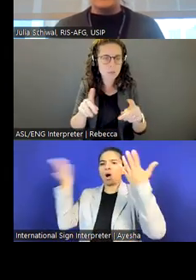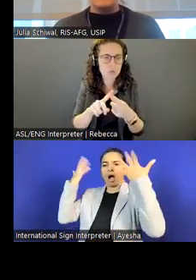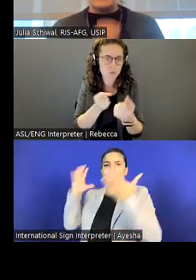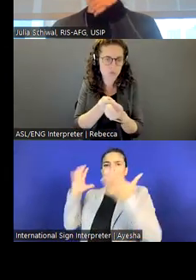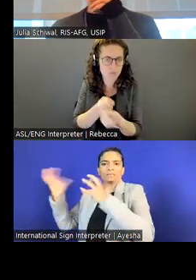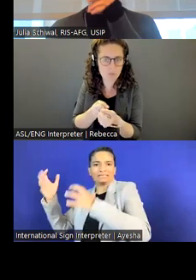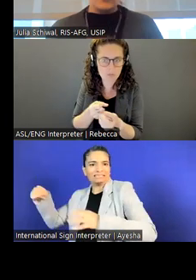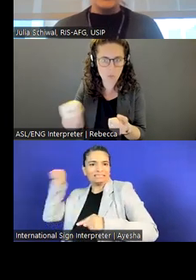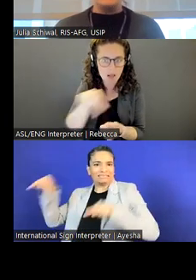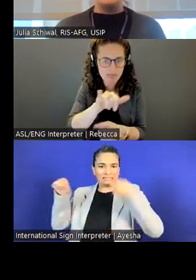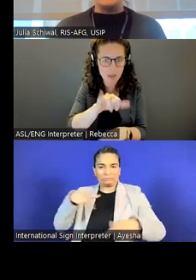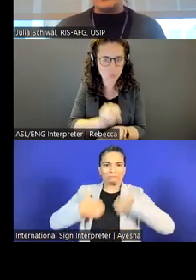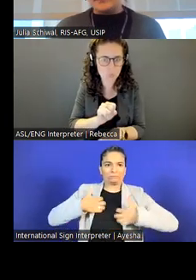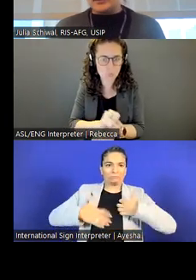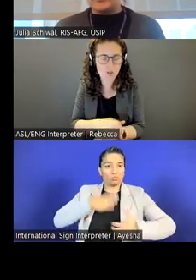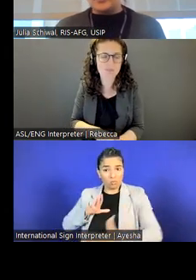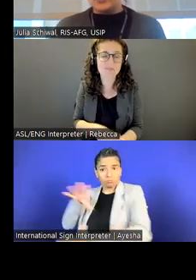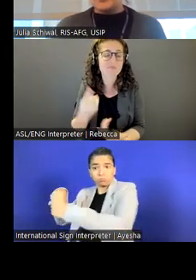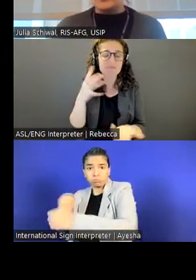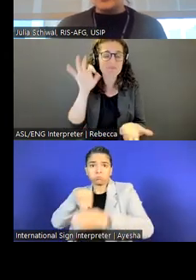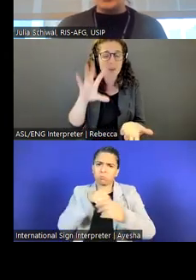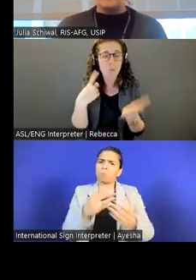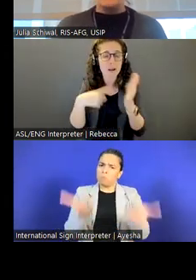To give you a little bit of an example of some of the work we do.